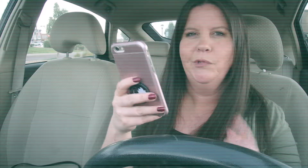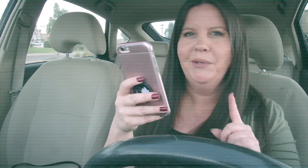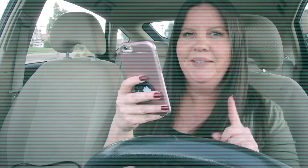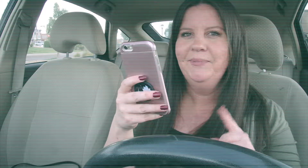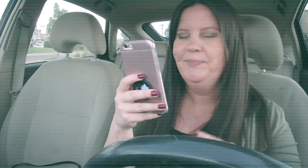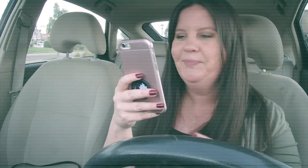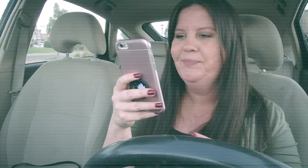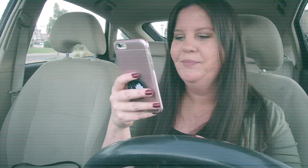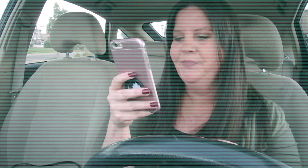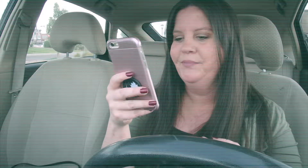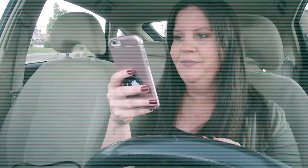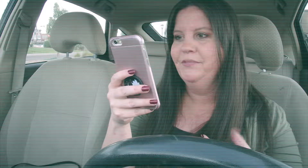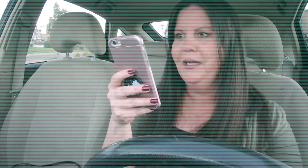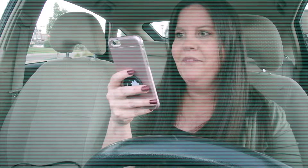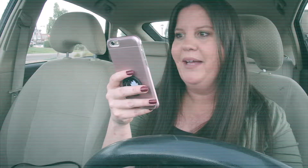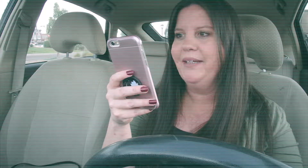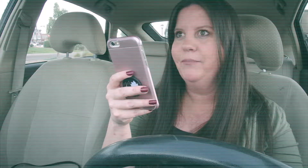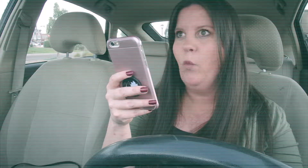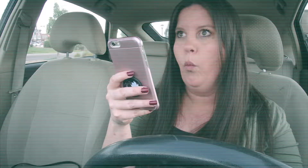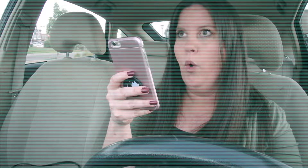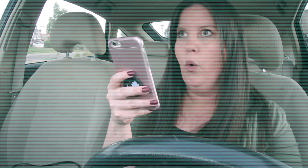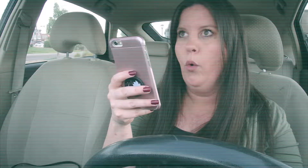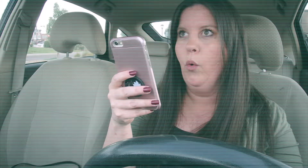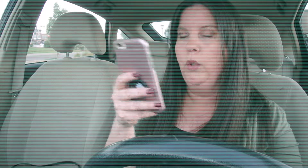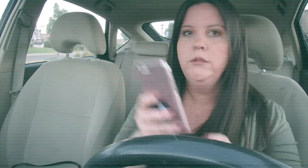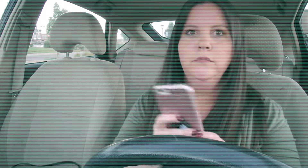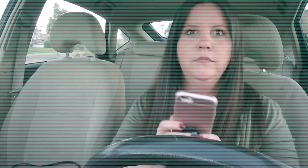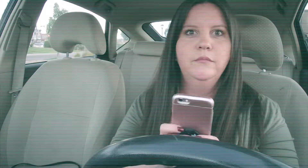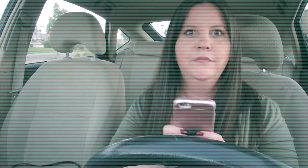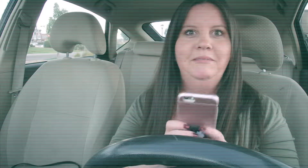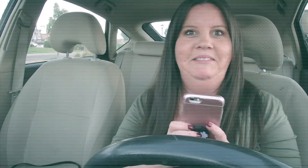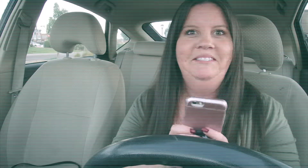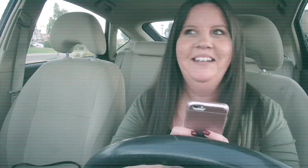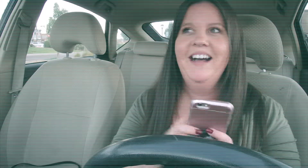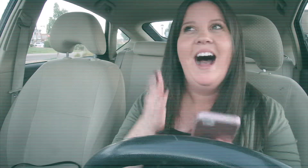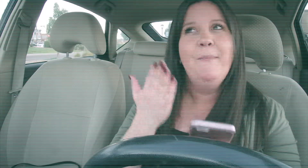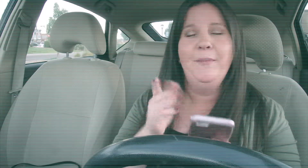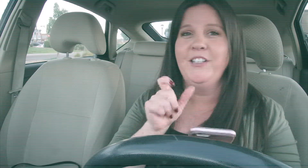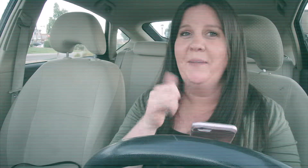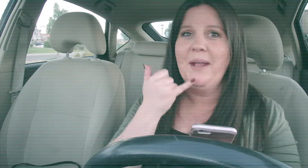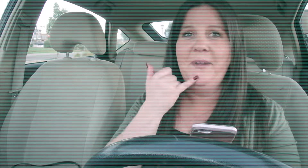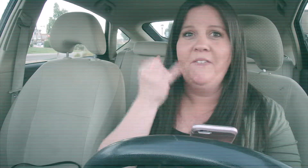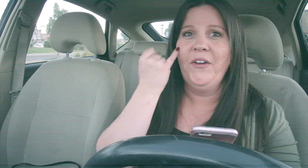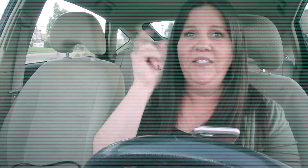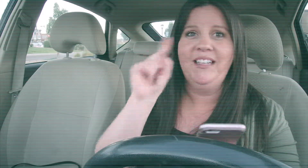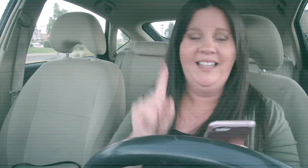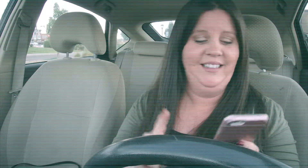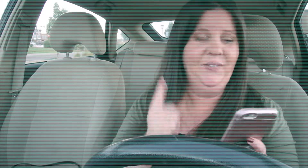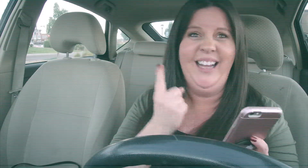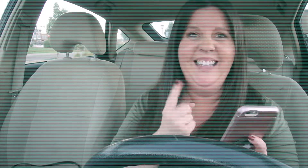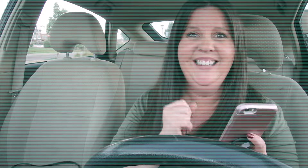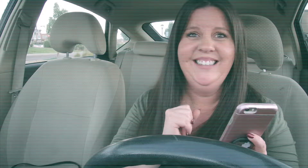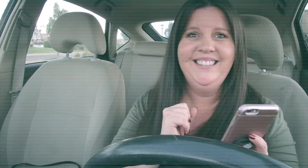Hold on Can't find it whoa I probably should not be on my phone if it's lighting right?